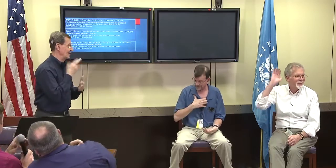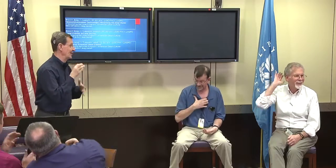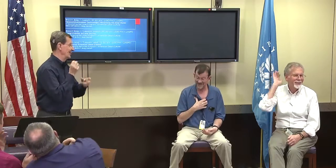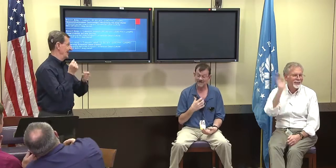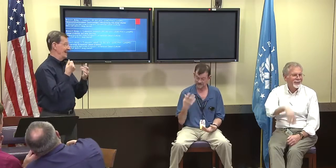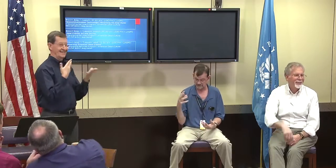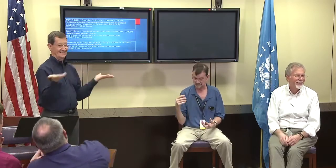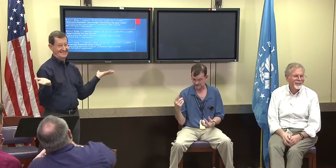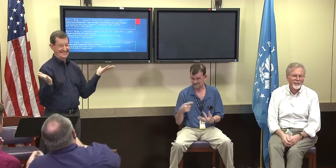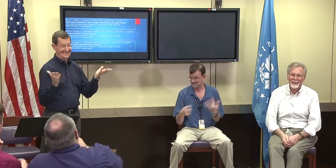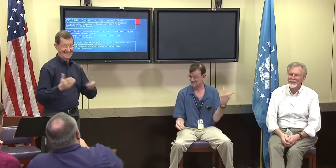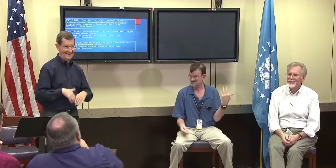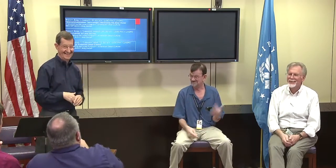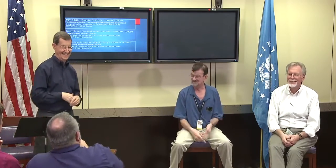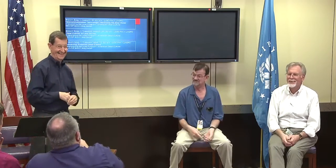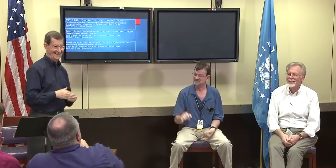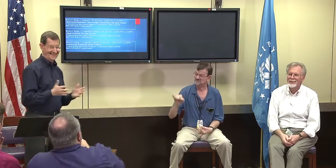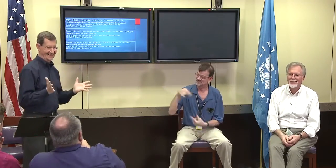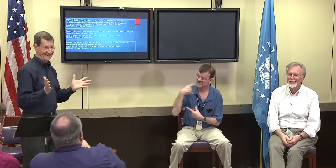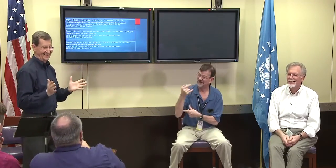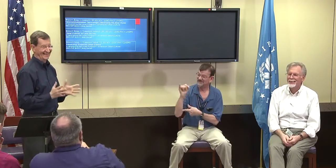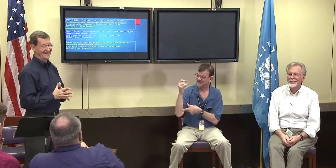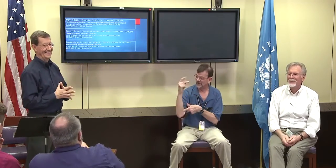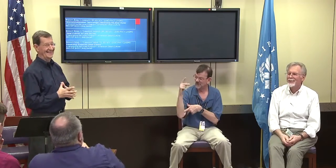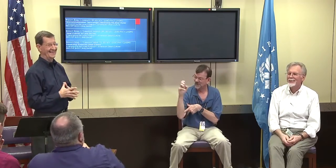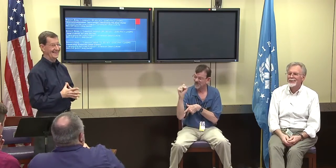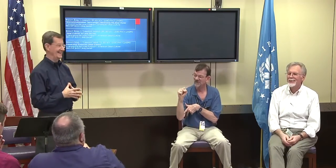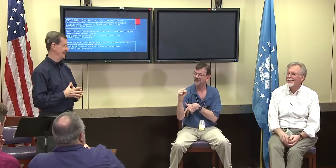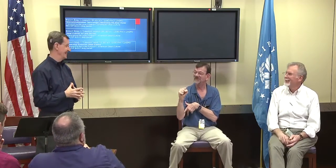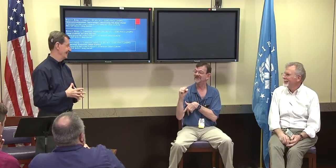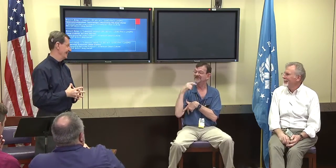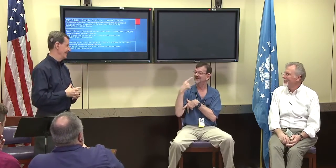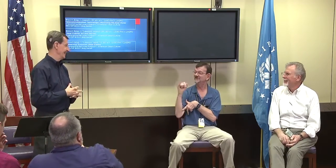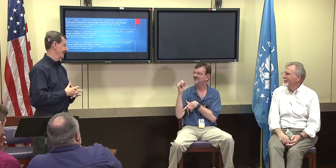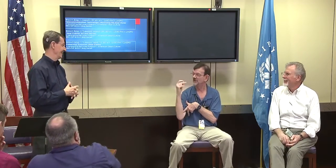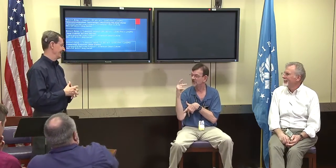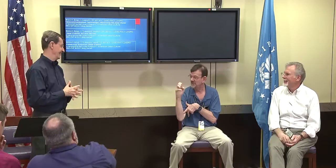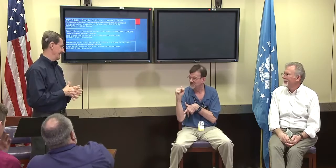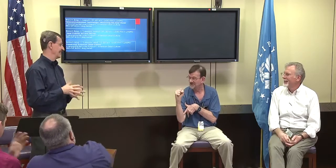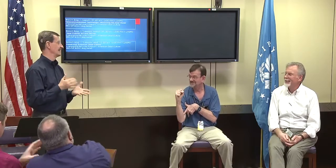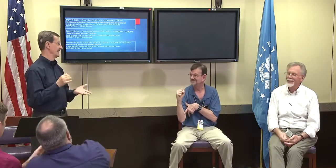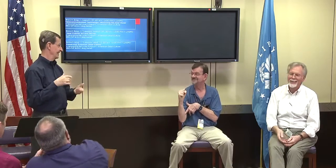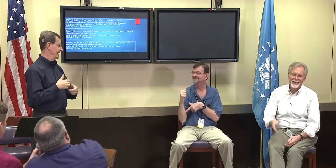Alex Richey: Or you get a lot of complaints and people talking about the hot topics on vlogs.